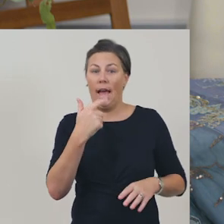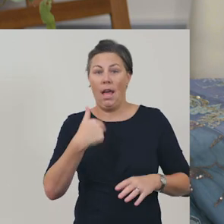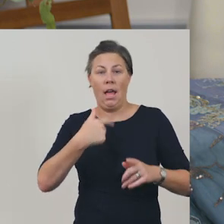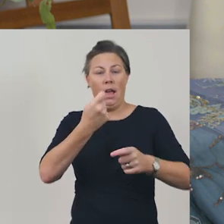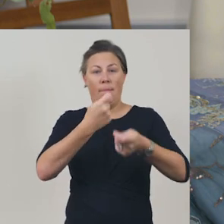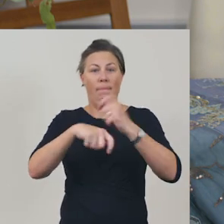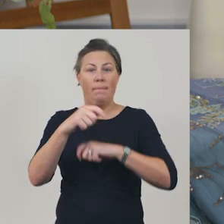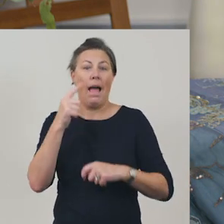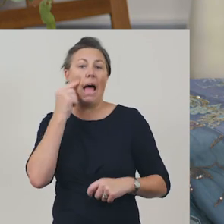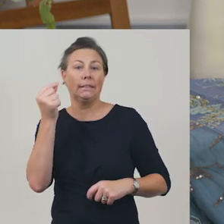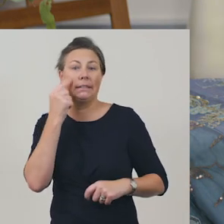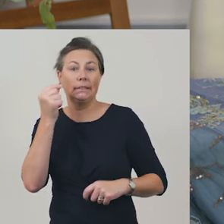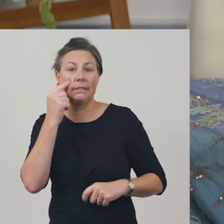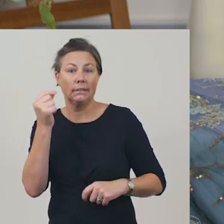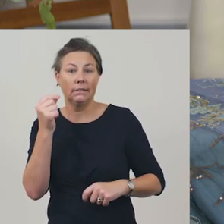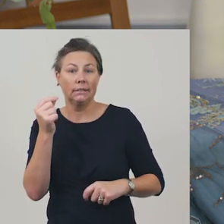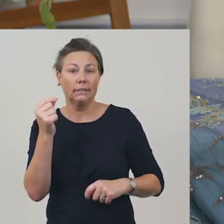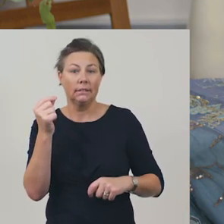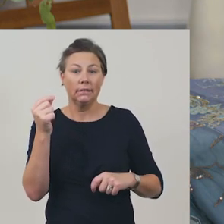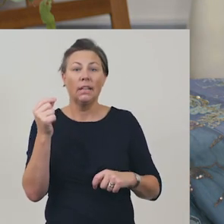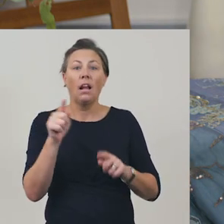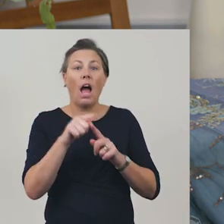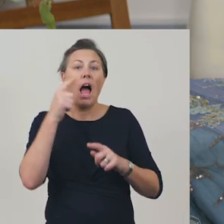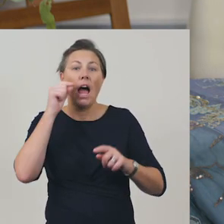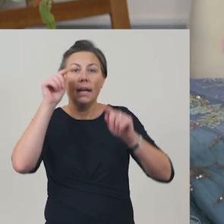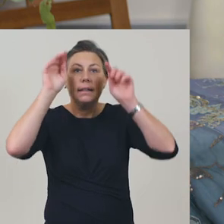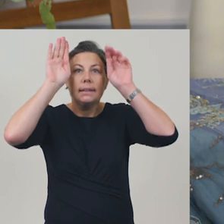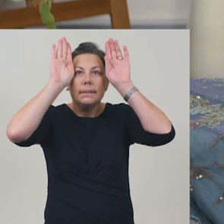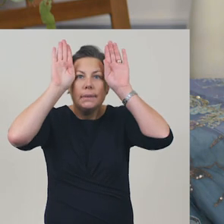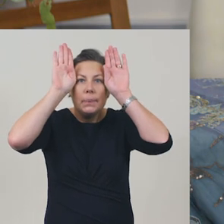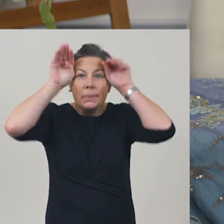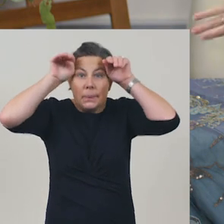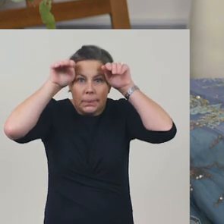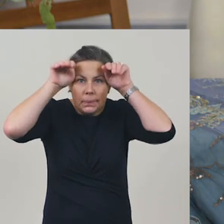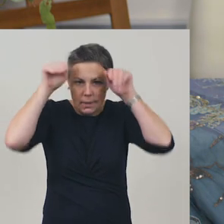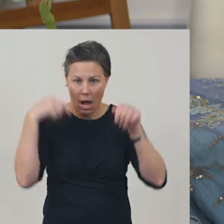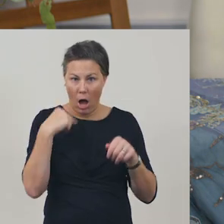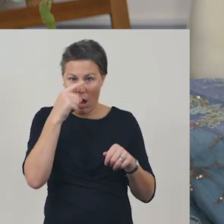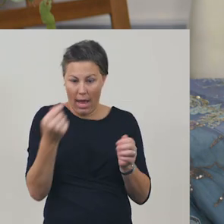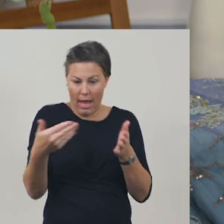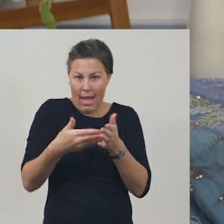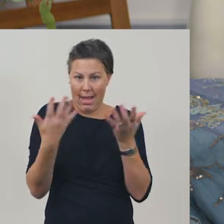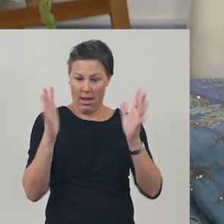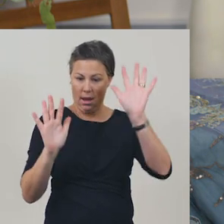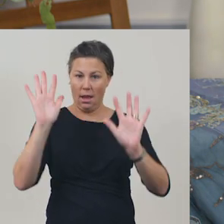when I say, ‘ears prick forward’ or ‘tail lashes ready for the hunt’,